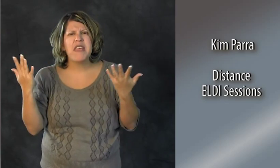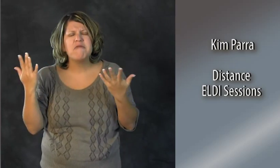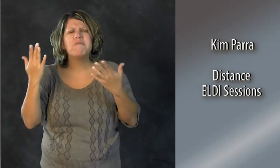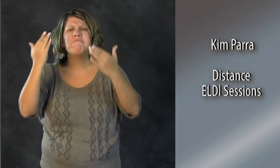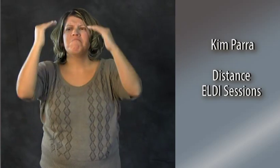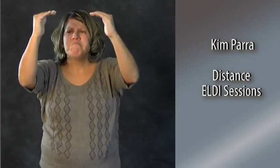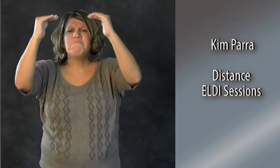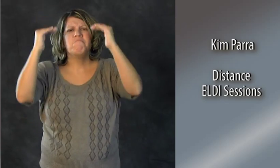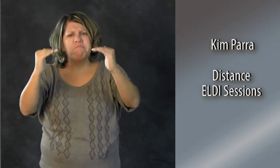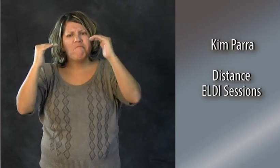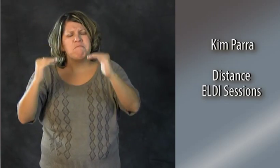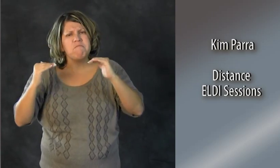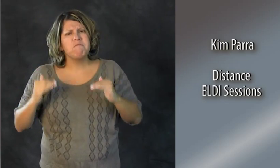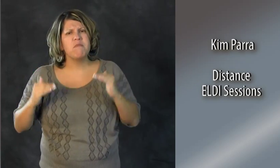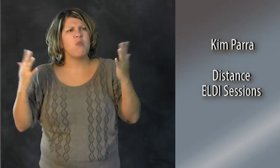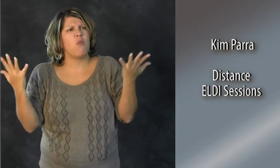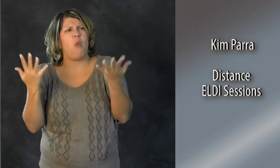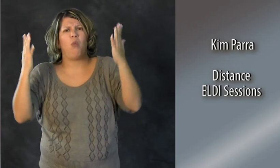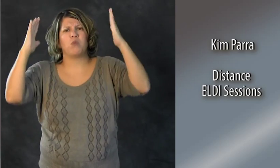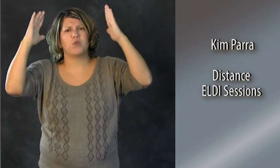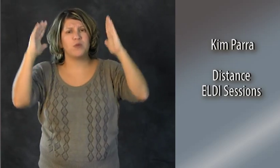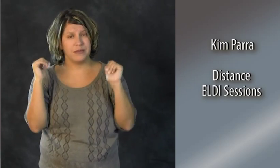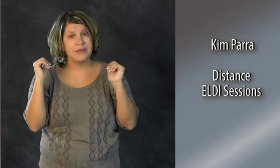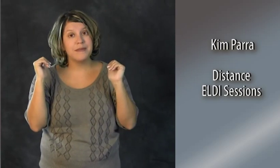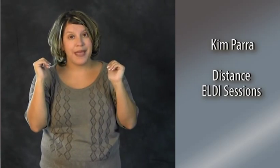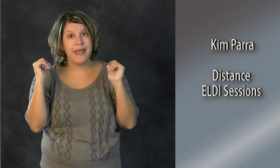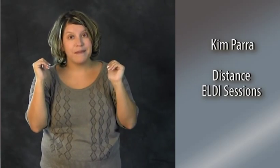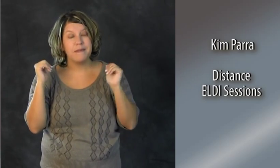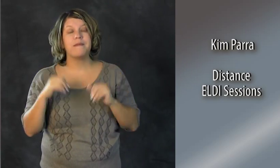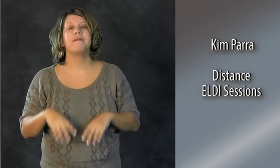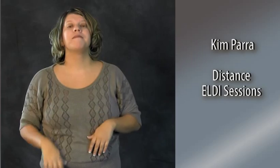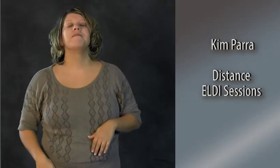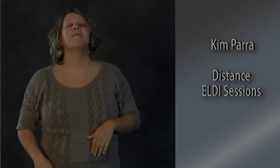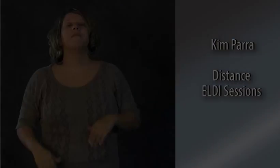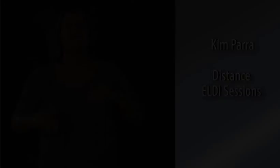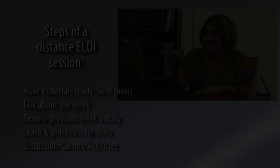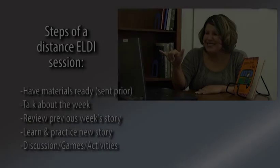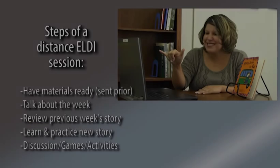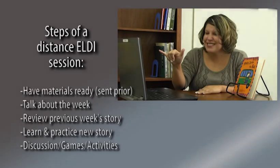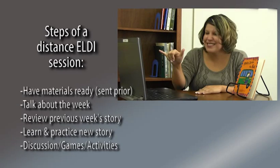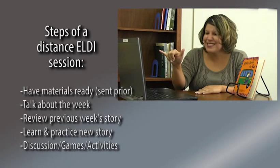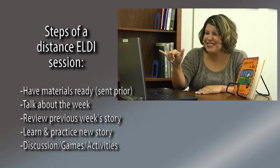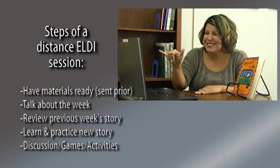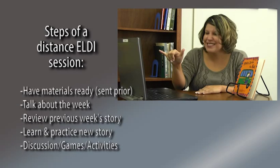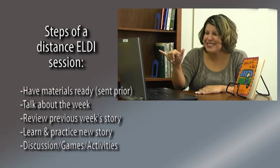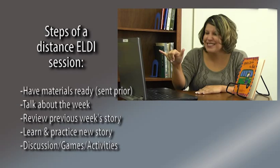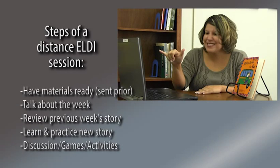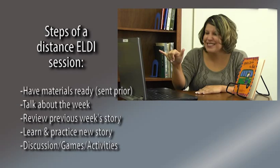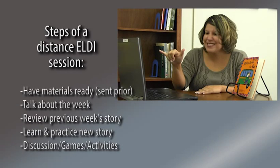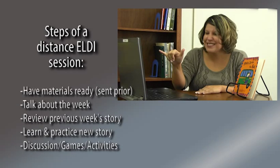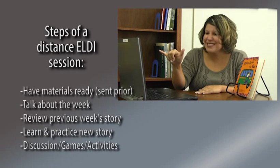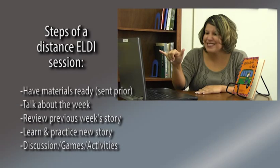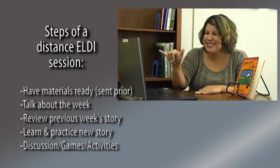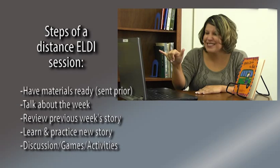what that actually entails, and the expectations. Steps of a distance ELDI session.